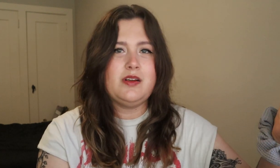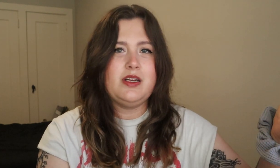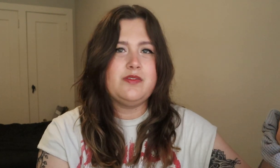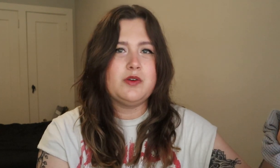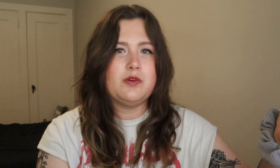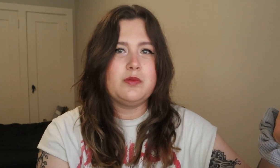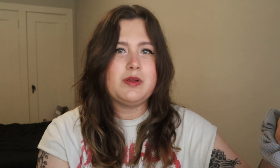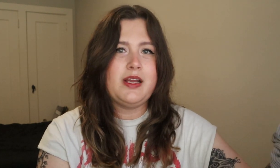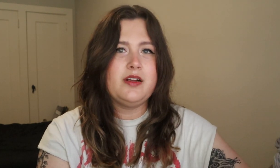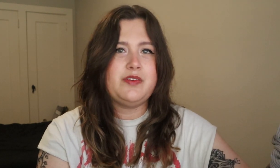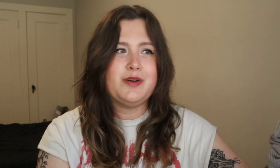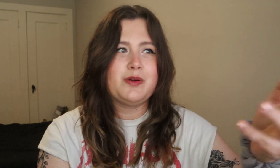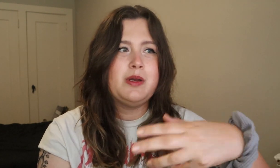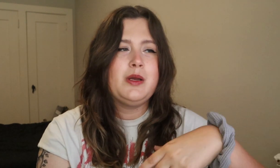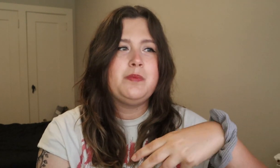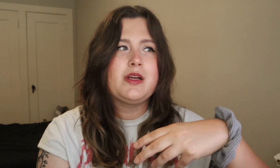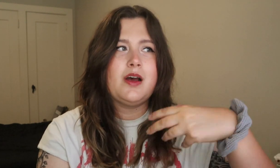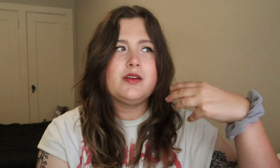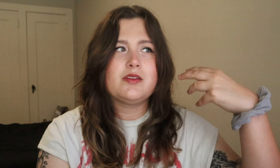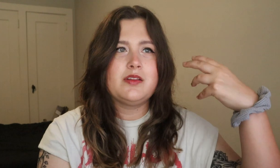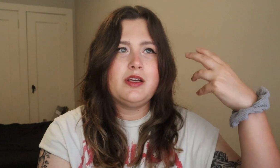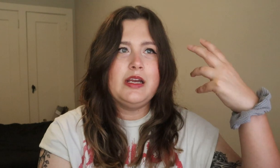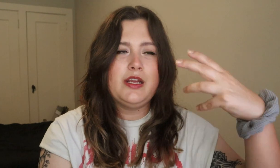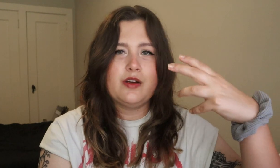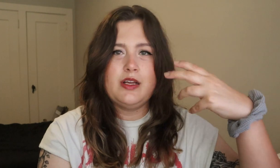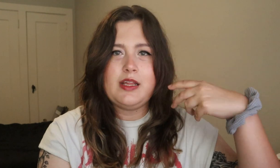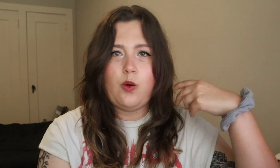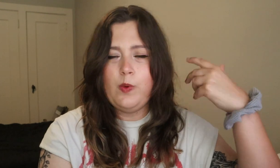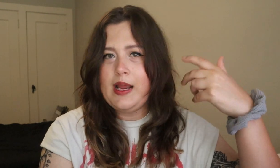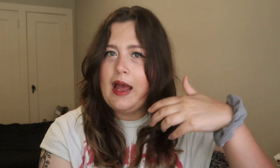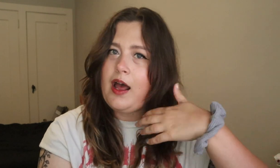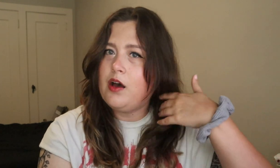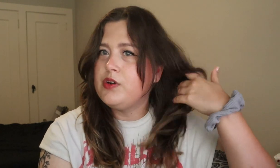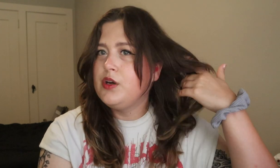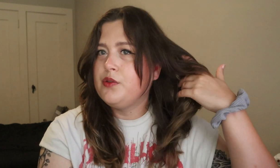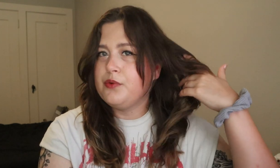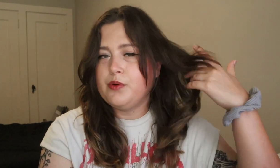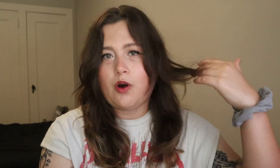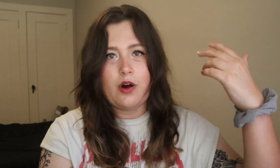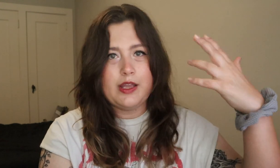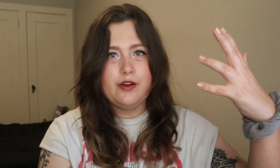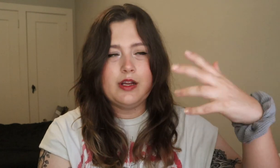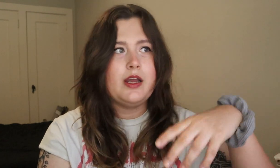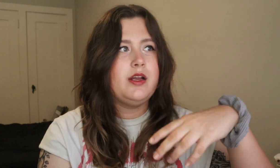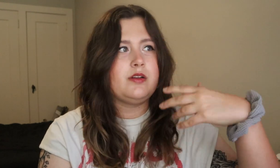an equal playing field because the hearing that we have through our hearing aids